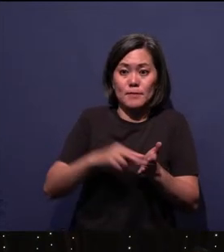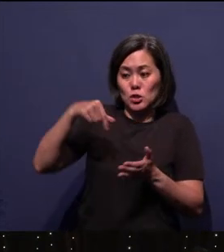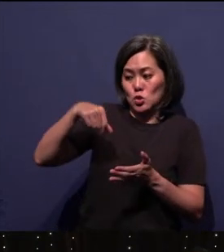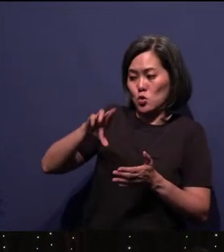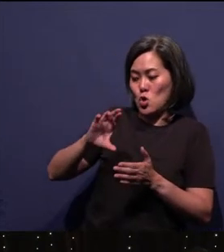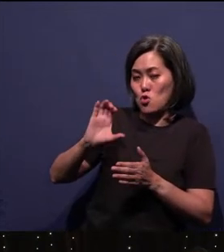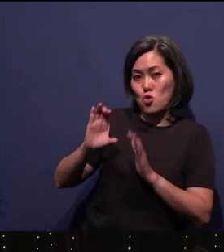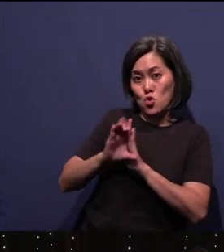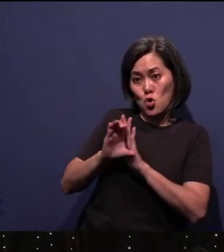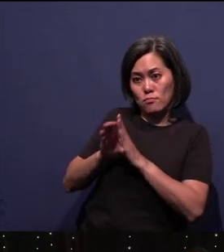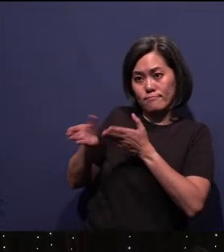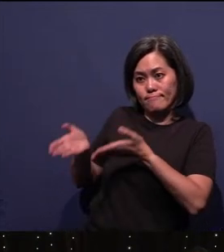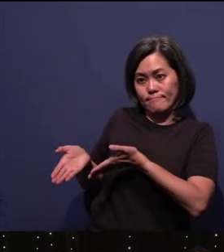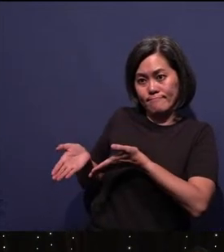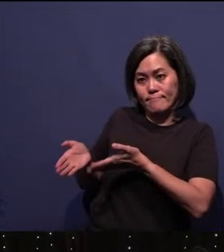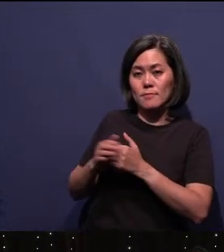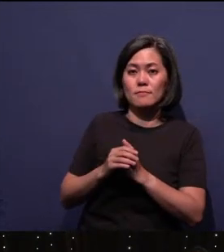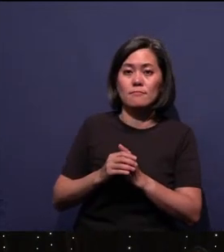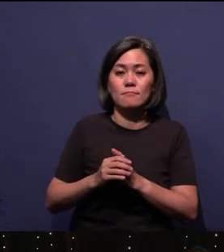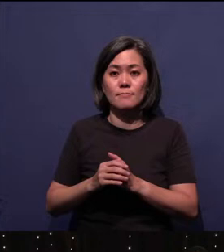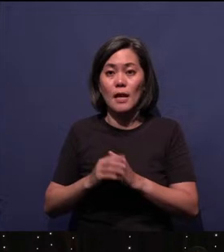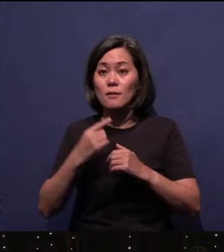Talk to the team of the KJ ministry.